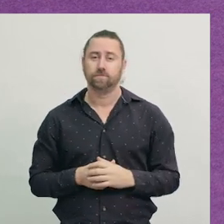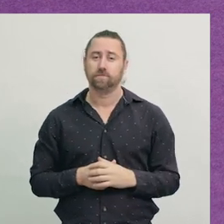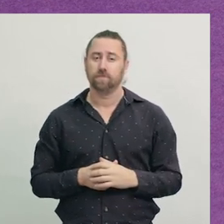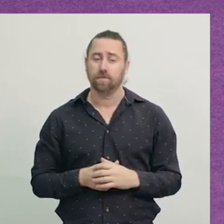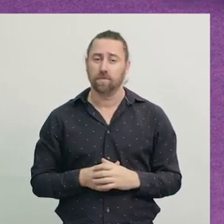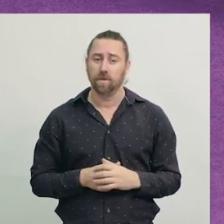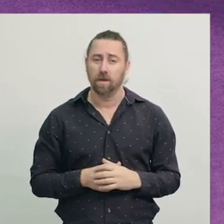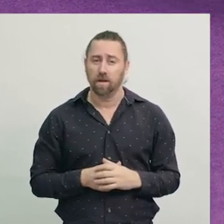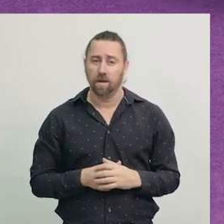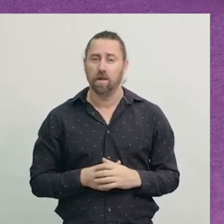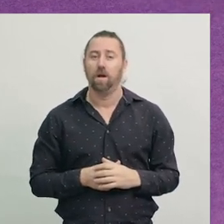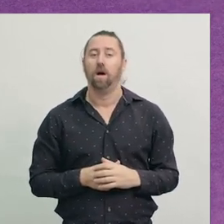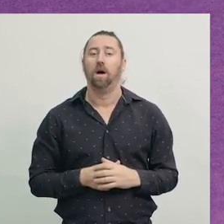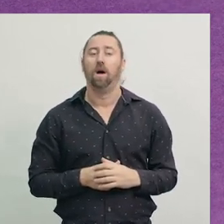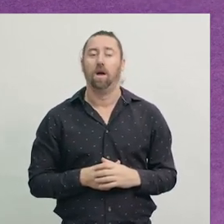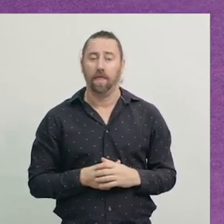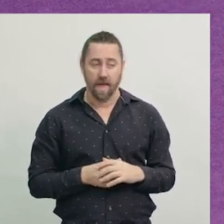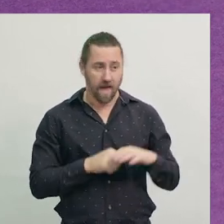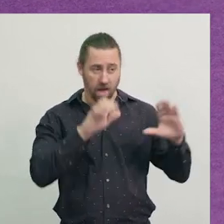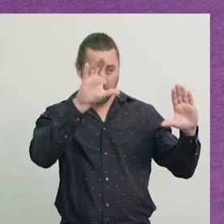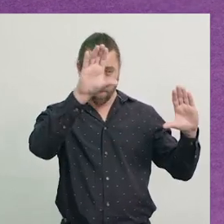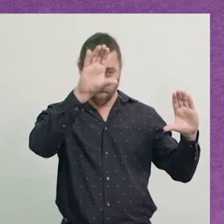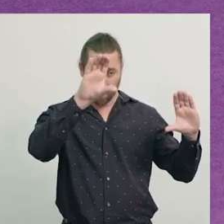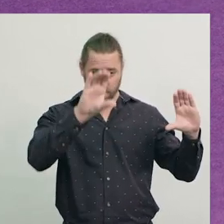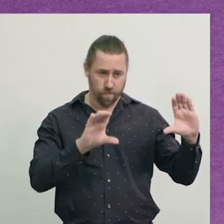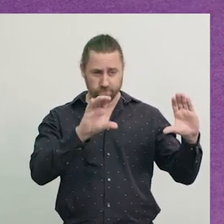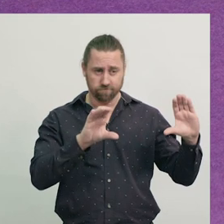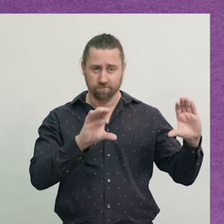Then, we're going to slide the square alongside the other square,